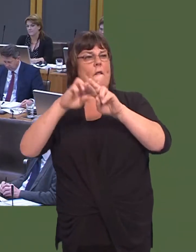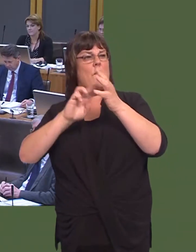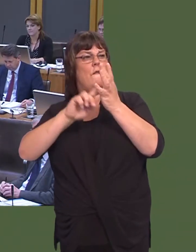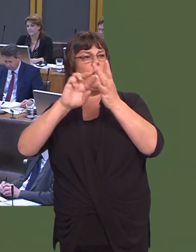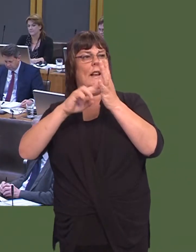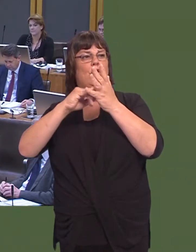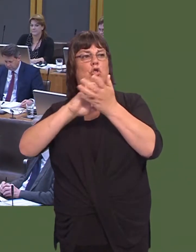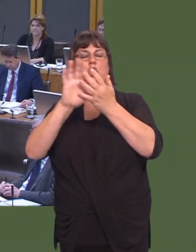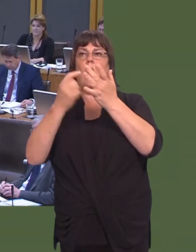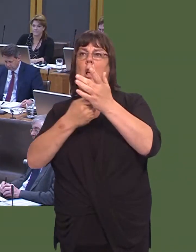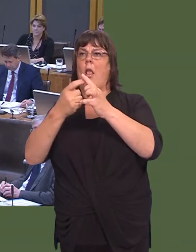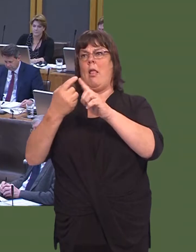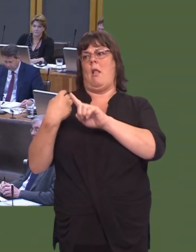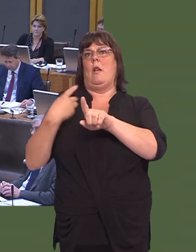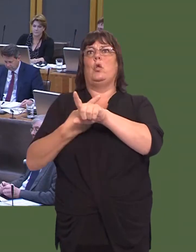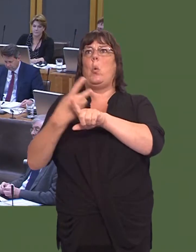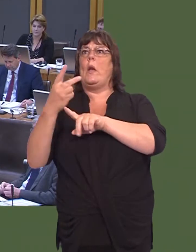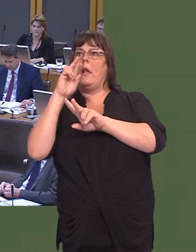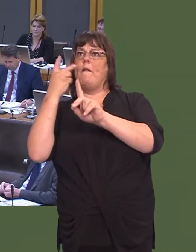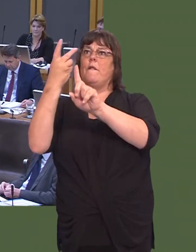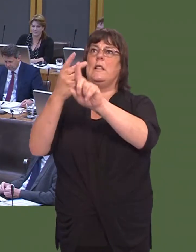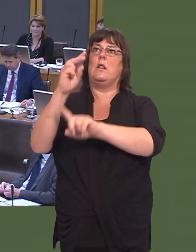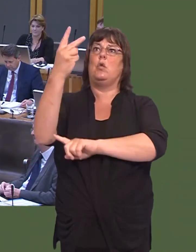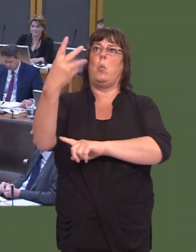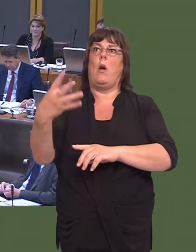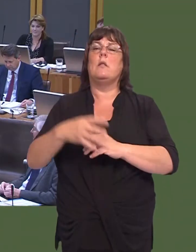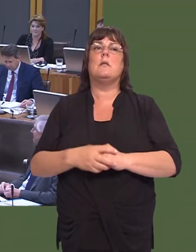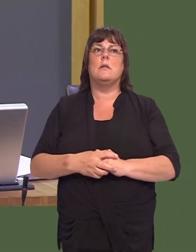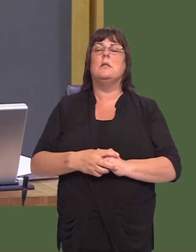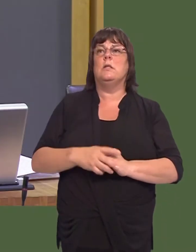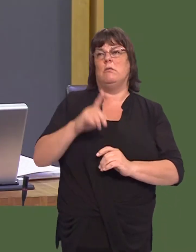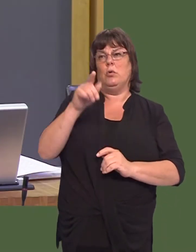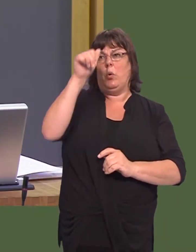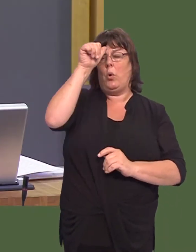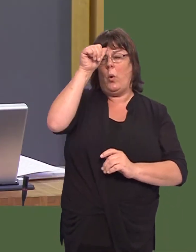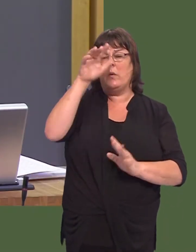Iíve seen the homes; indeed, Iíve seen them twice in the past fortnight, for reasons that sheíll be familiar with.